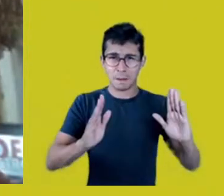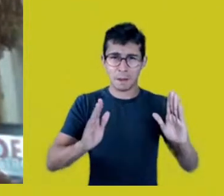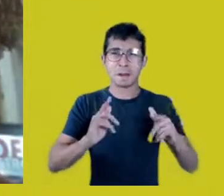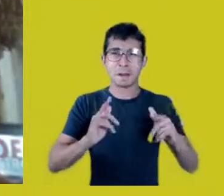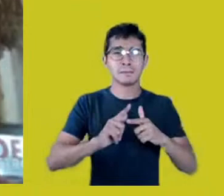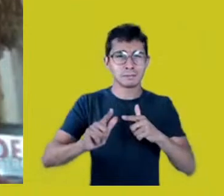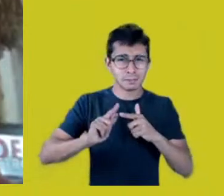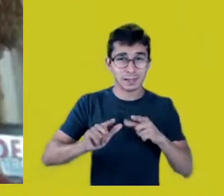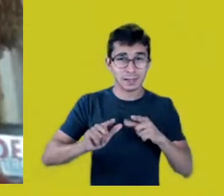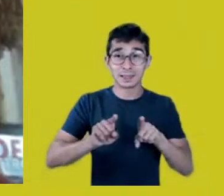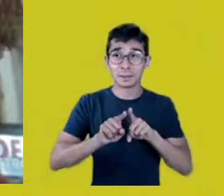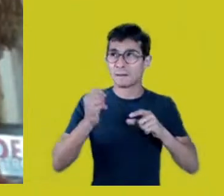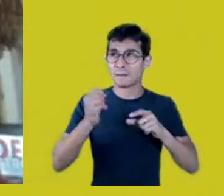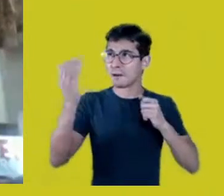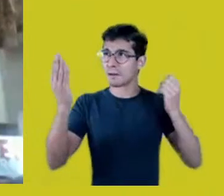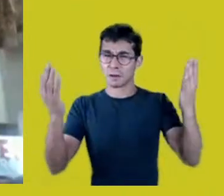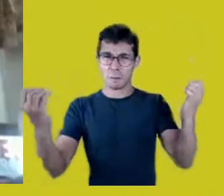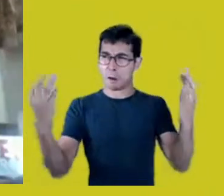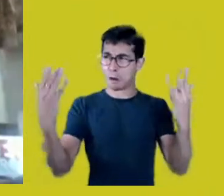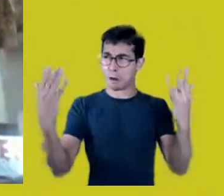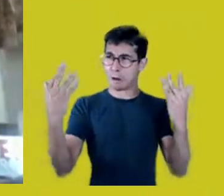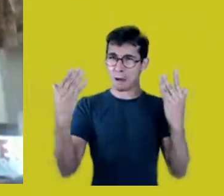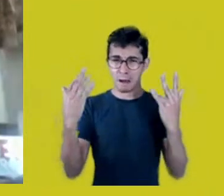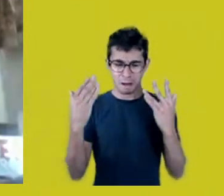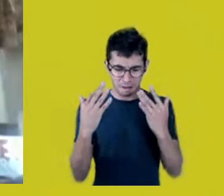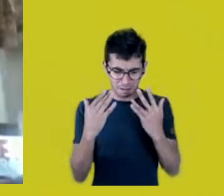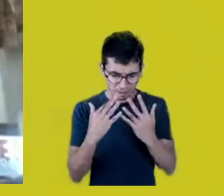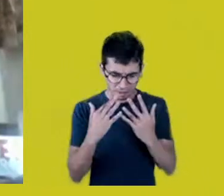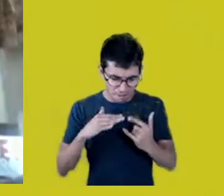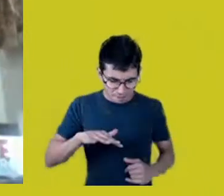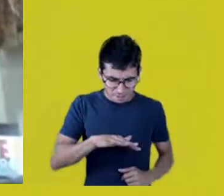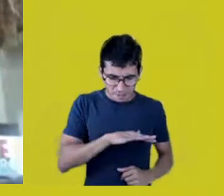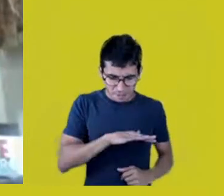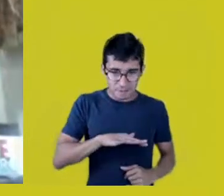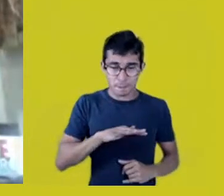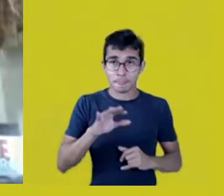invasions by projects that claim to be for development,